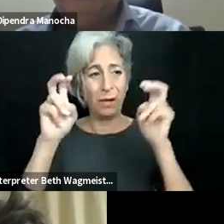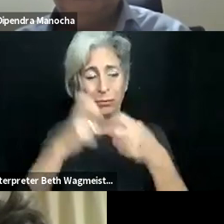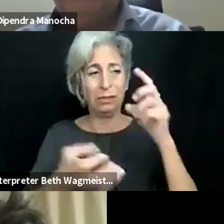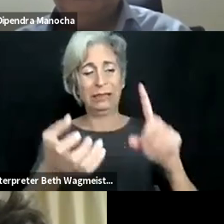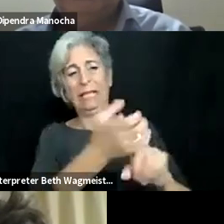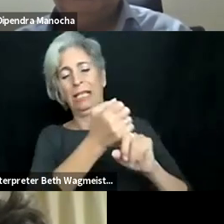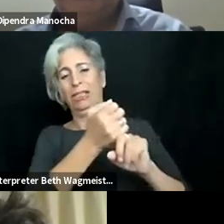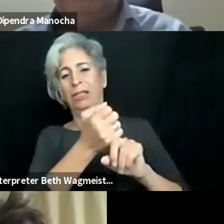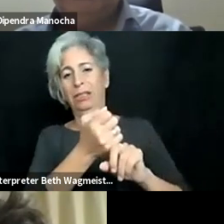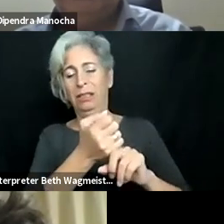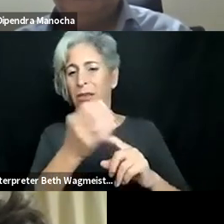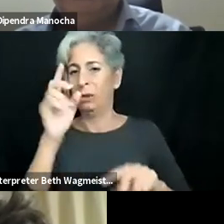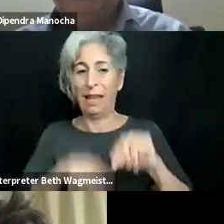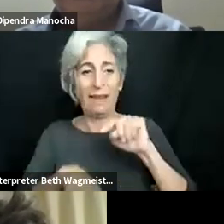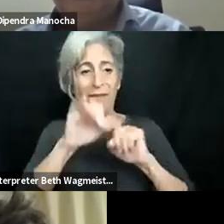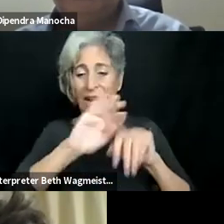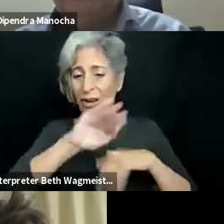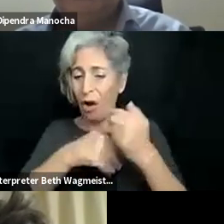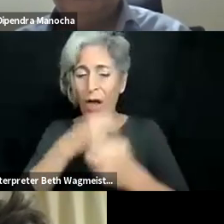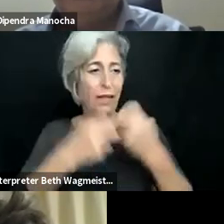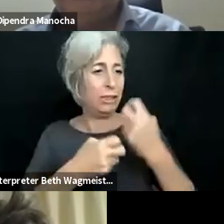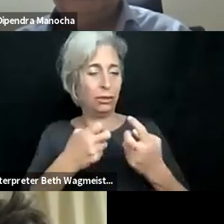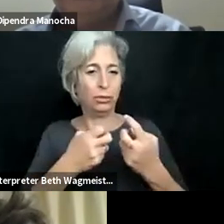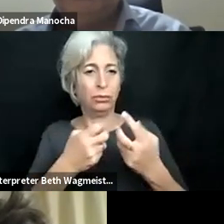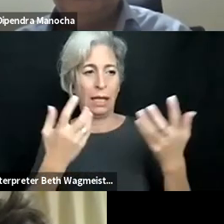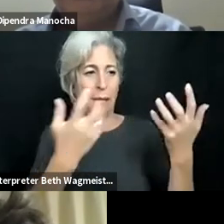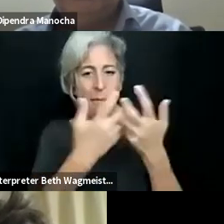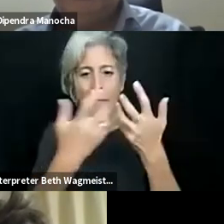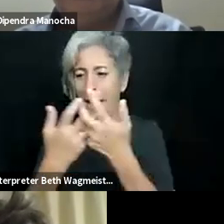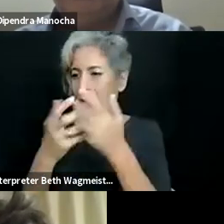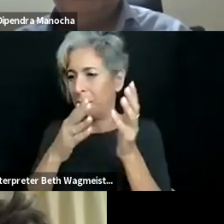accessibility evaluation are severely limited. They can only catch